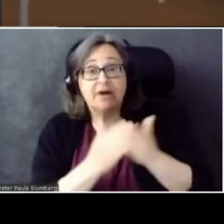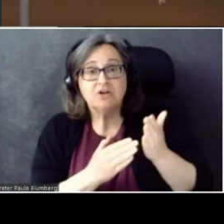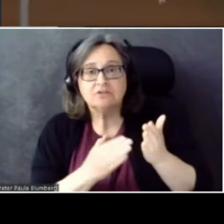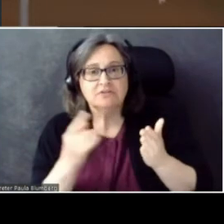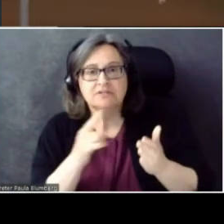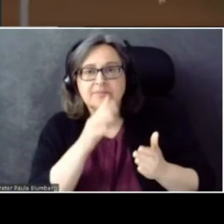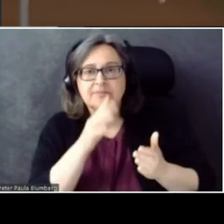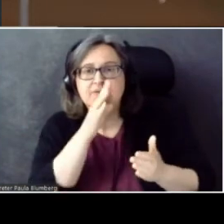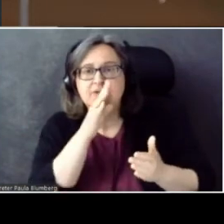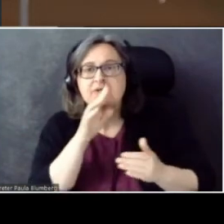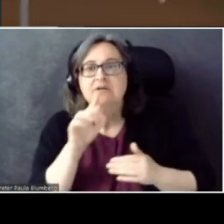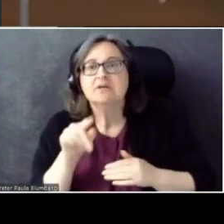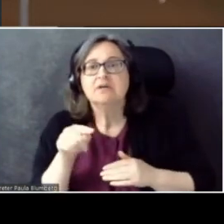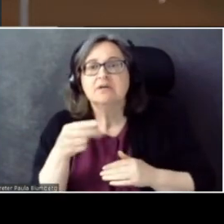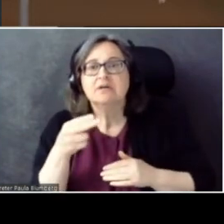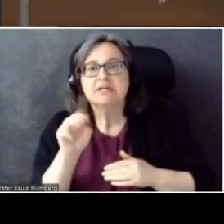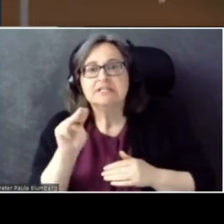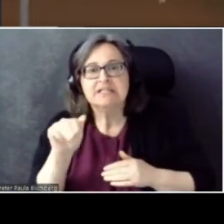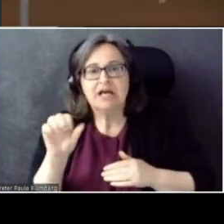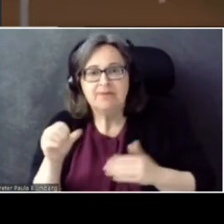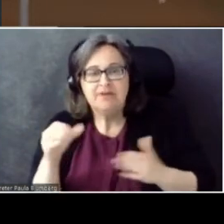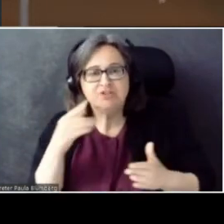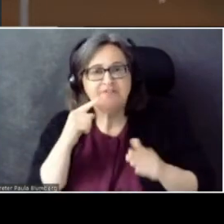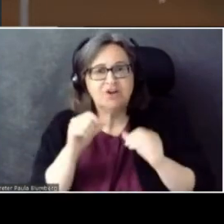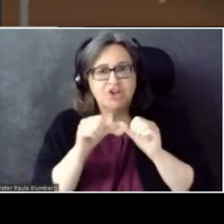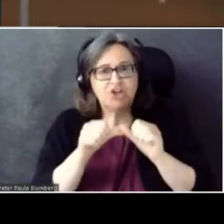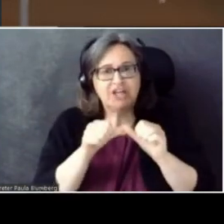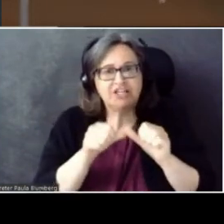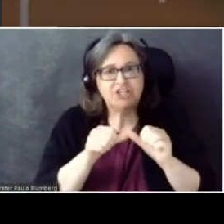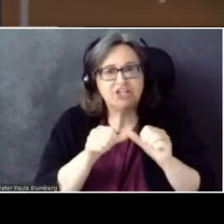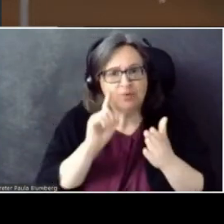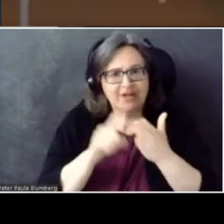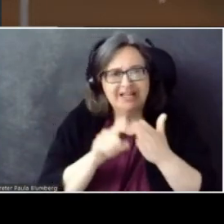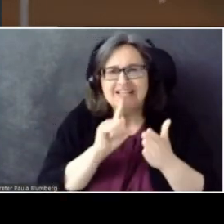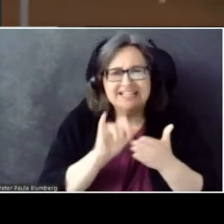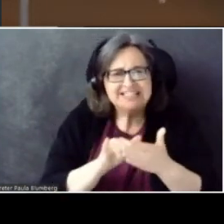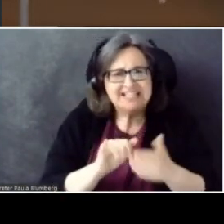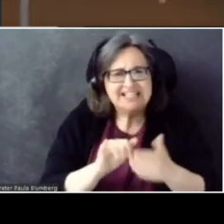So for the continuous recognition -- is that a different API call?